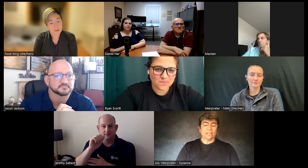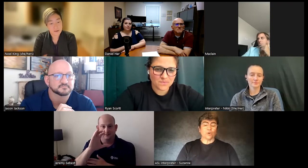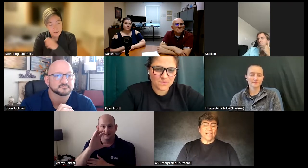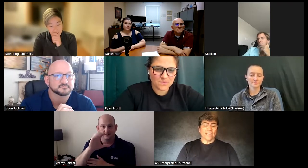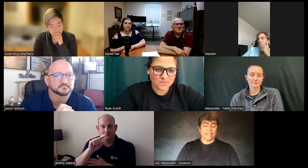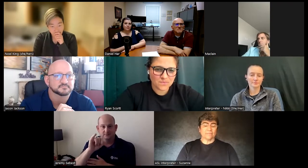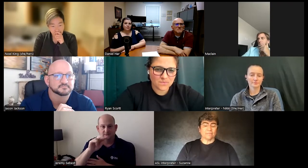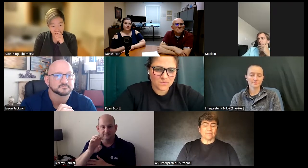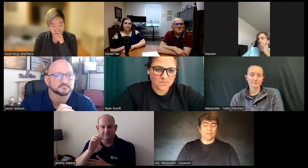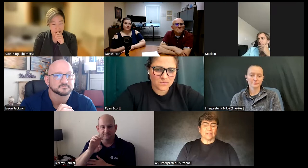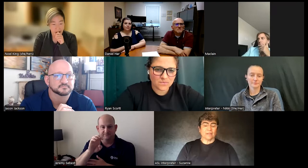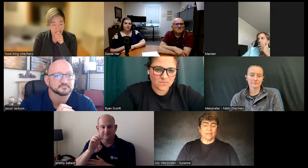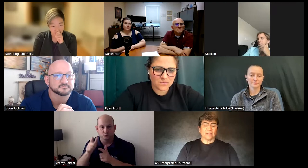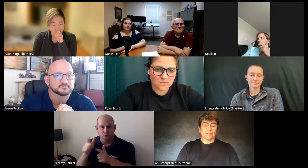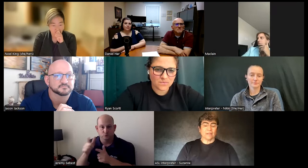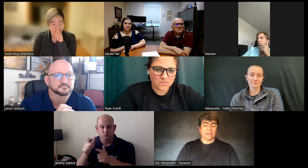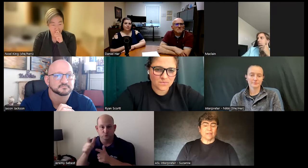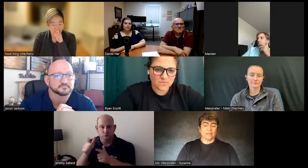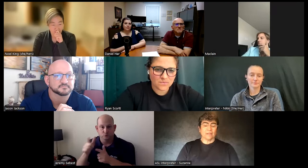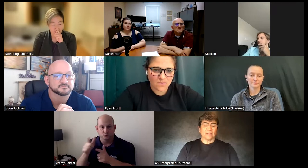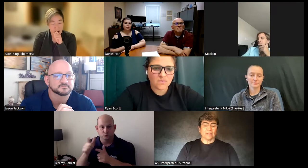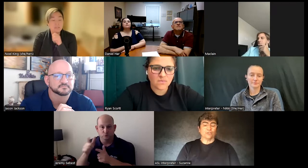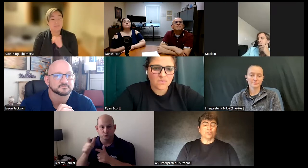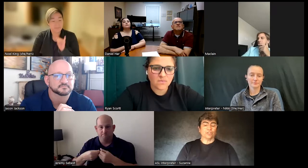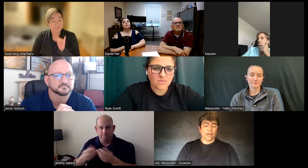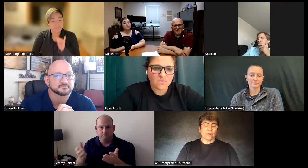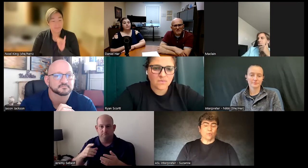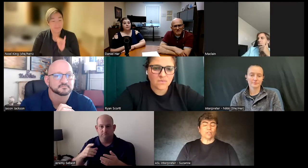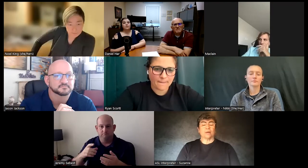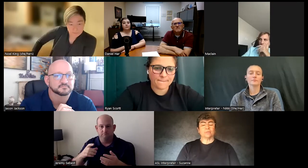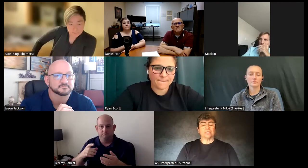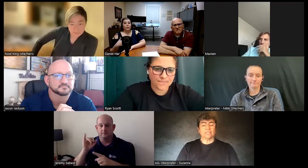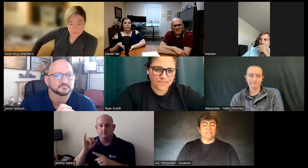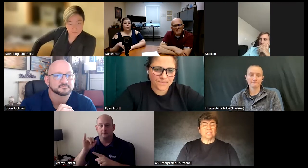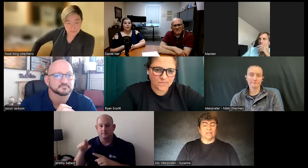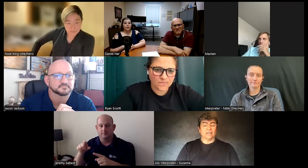training um active shooter training workshops